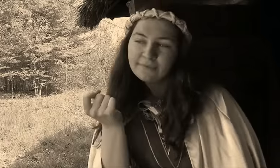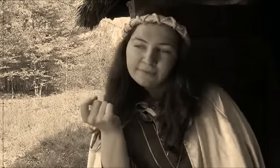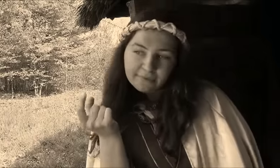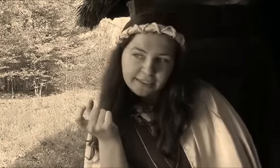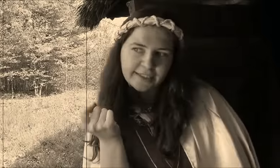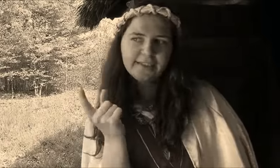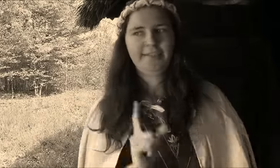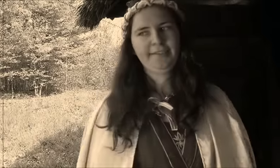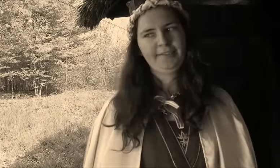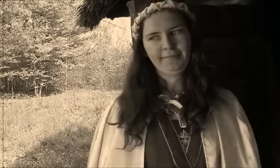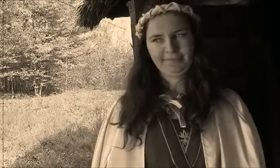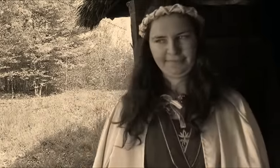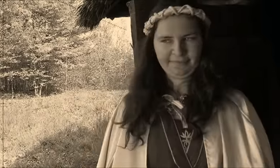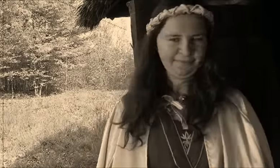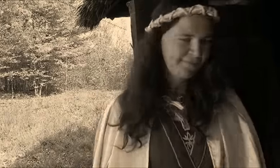Give me a moment!